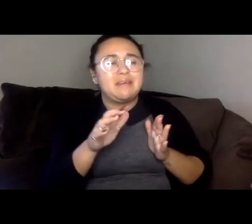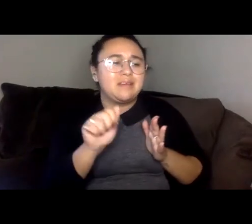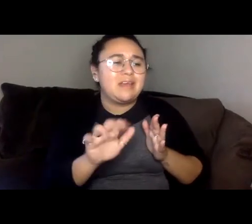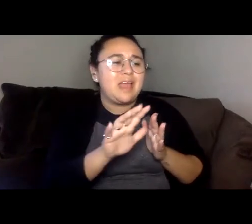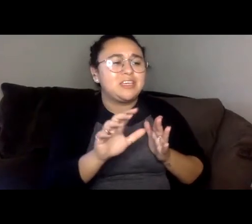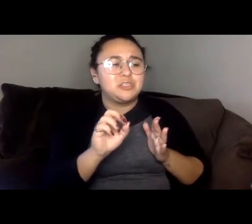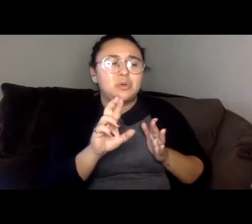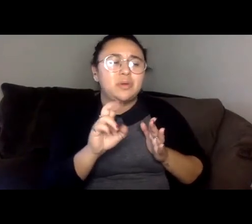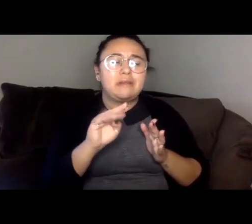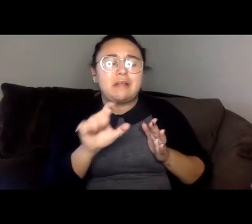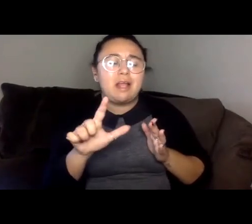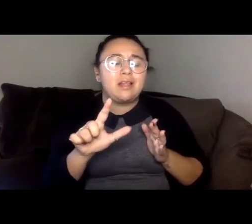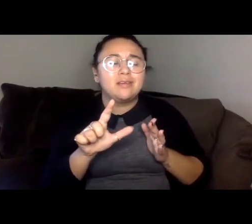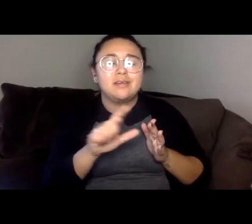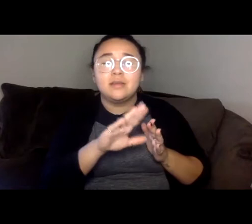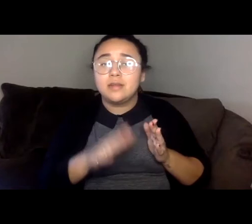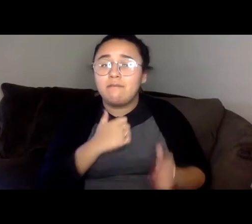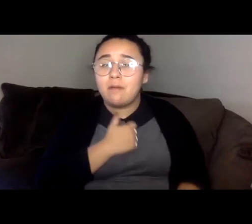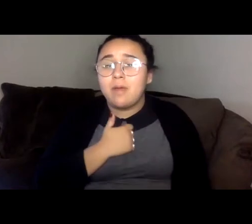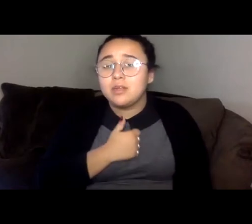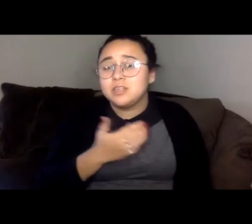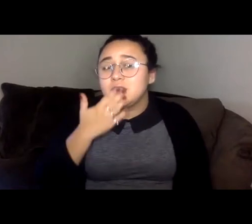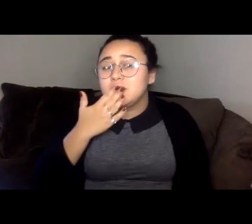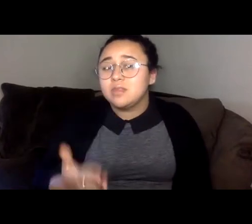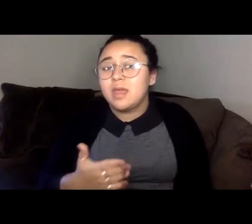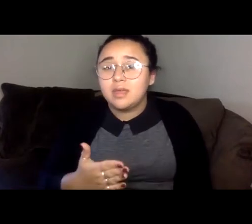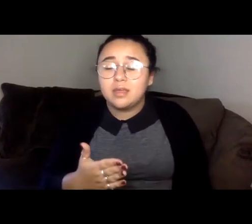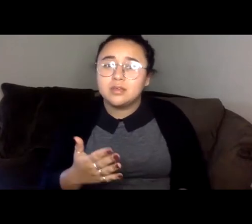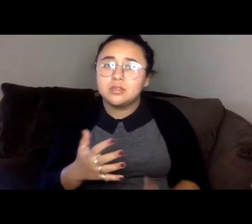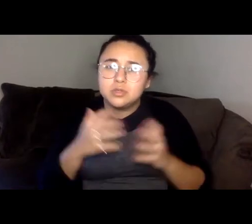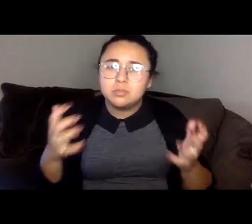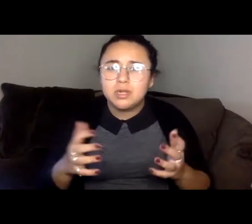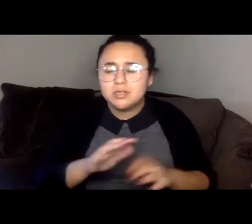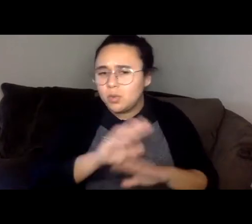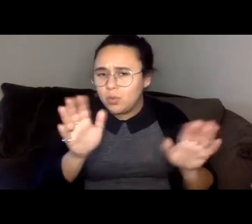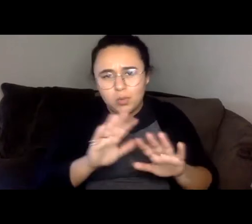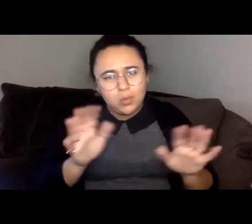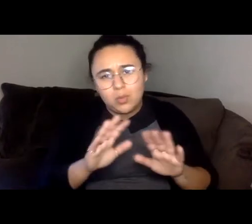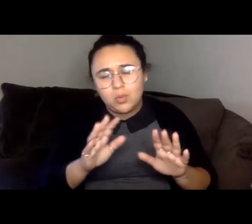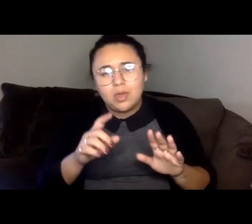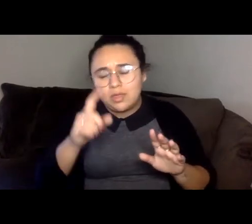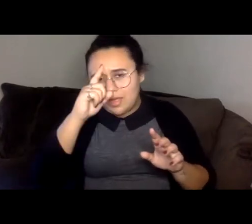You must never apologize, nor thank you profusely. Here they mistake deference for weakness.